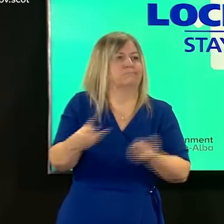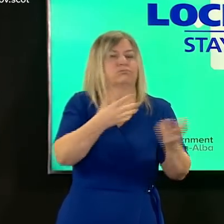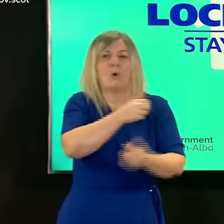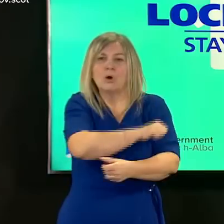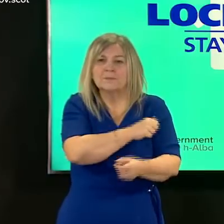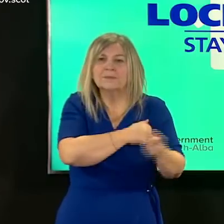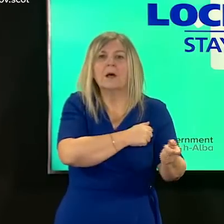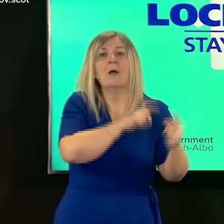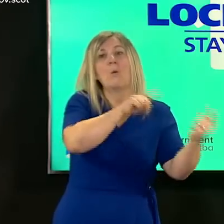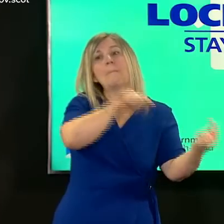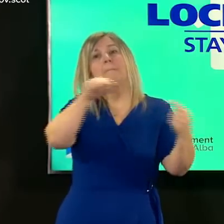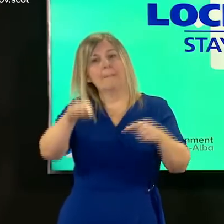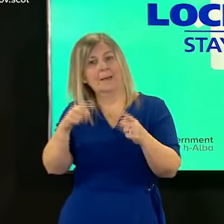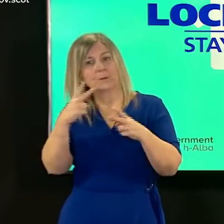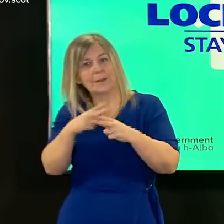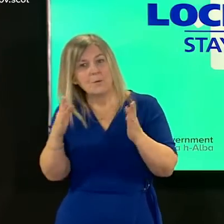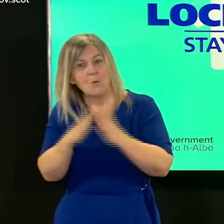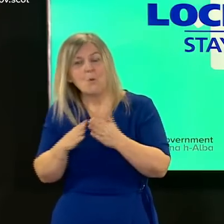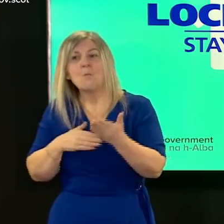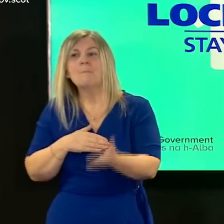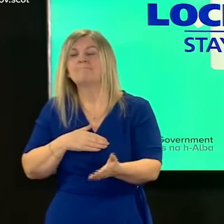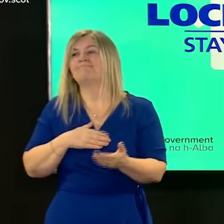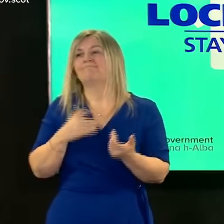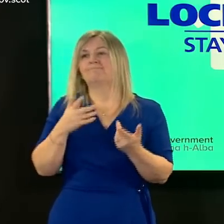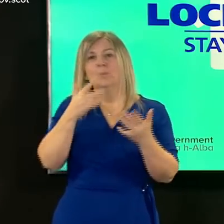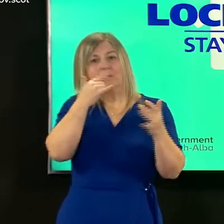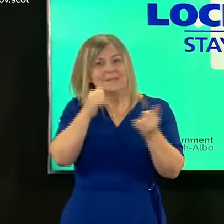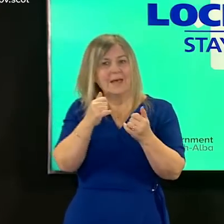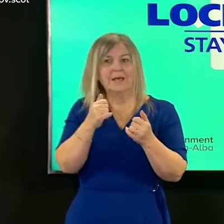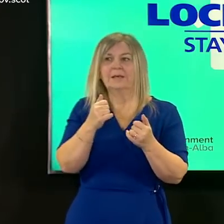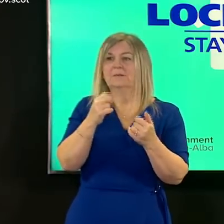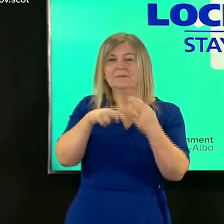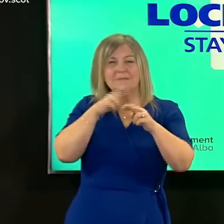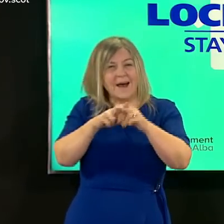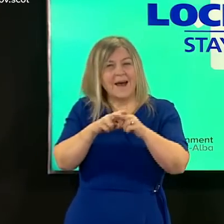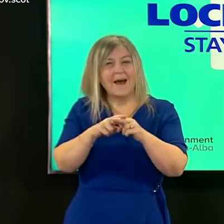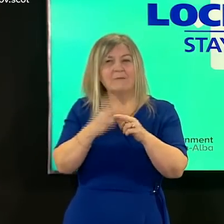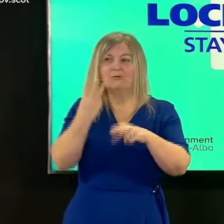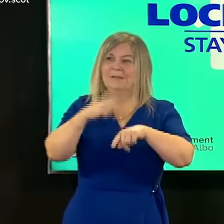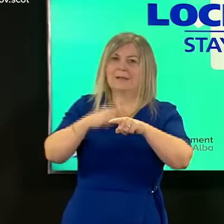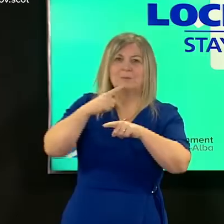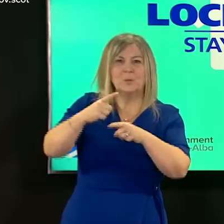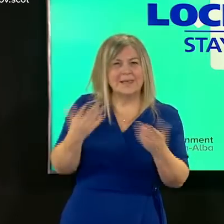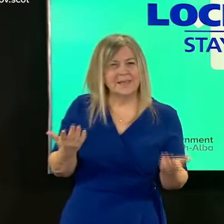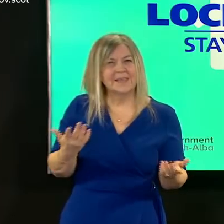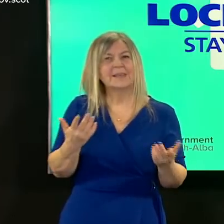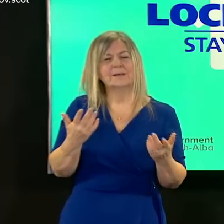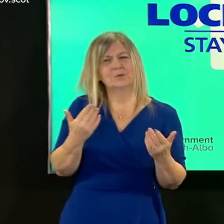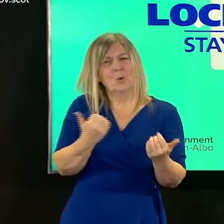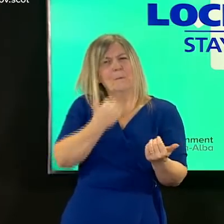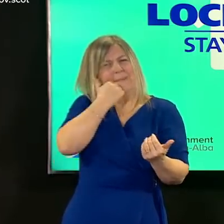now happening three times a week testing available for visitors and visiting professionals and ppe